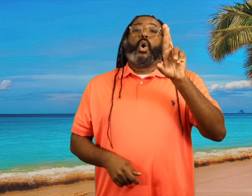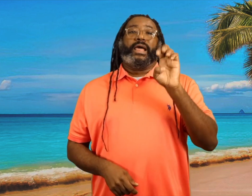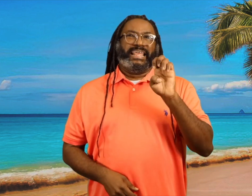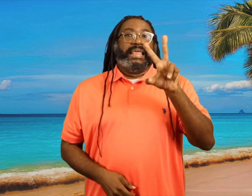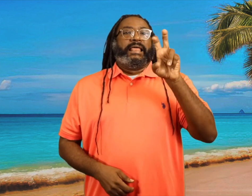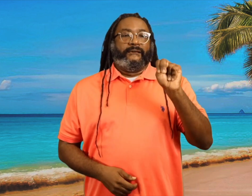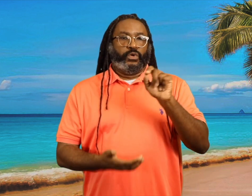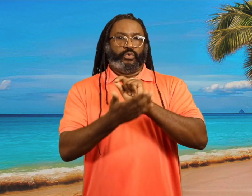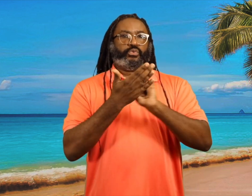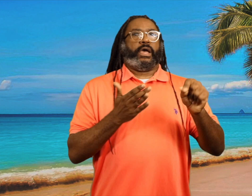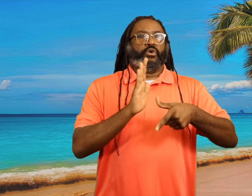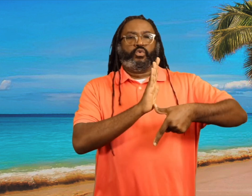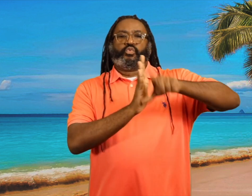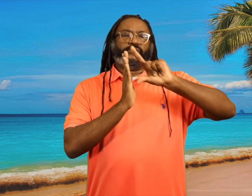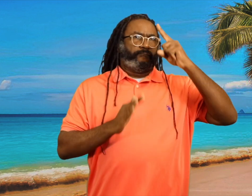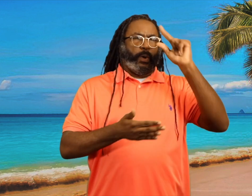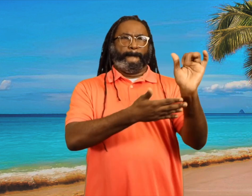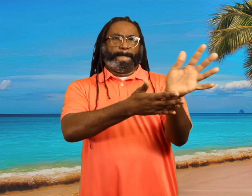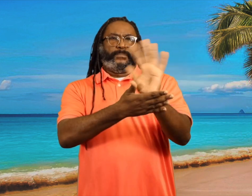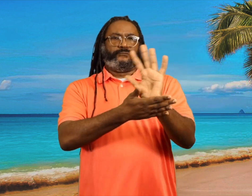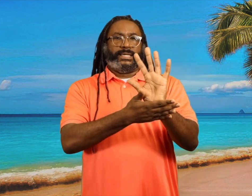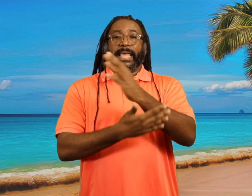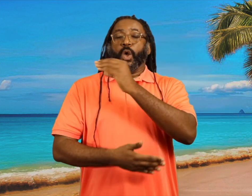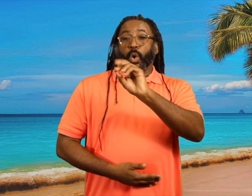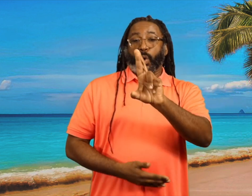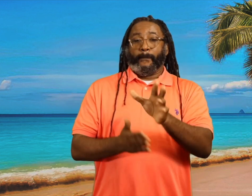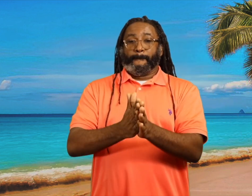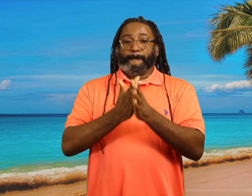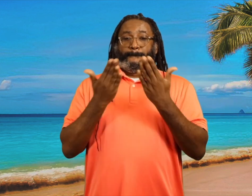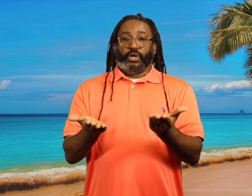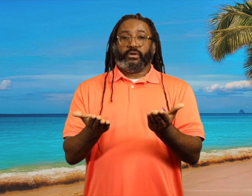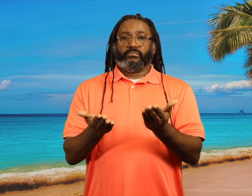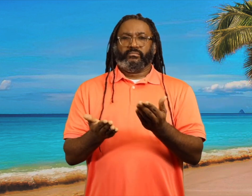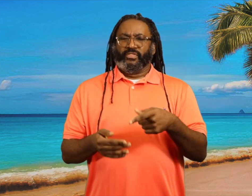or even write a review for a movie or a book.